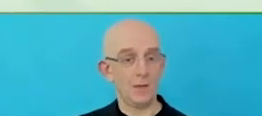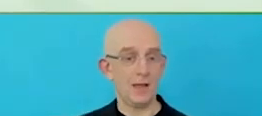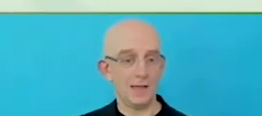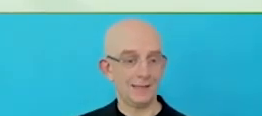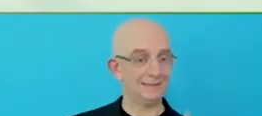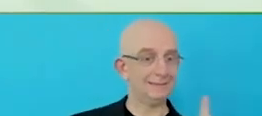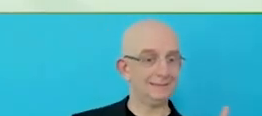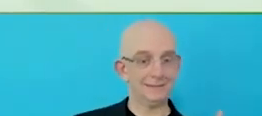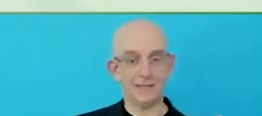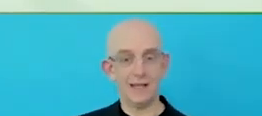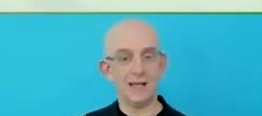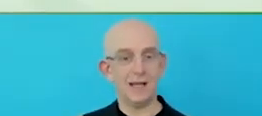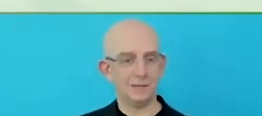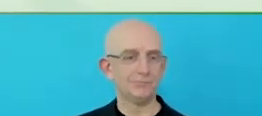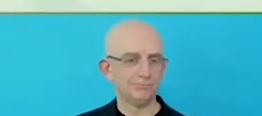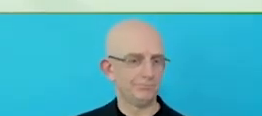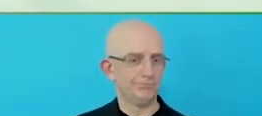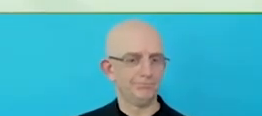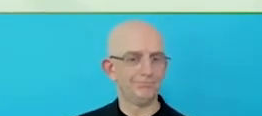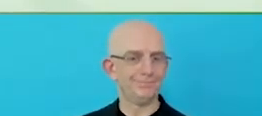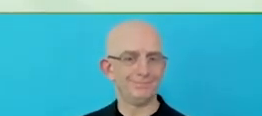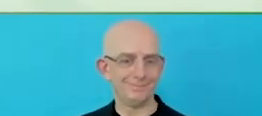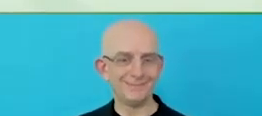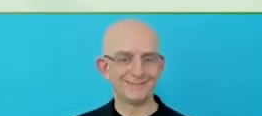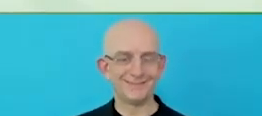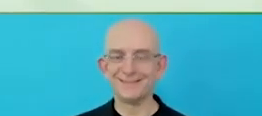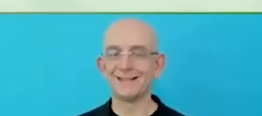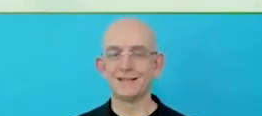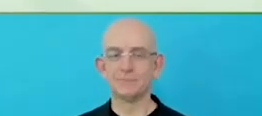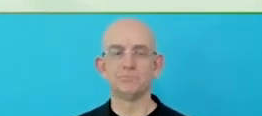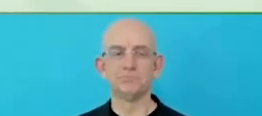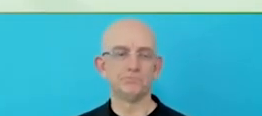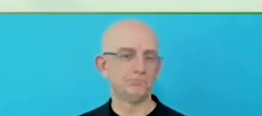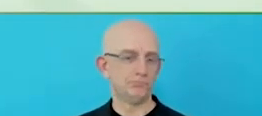undermines the GDI strategic pillar.